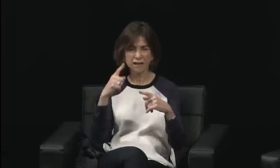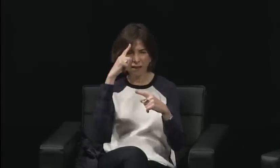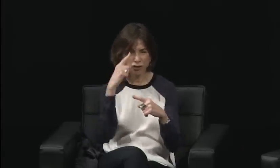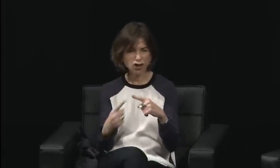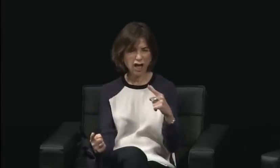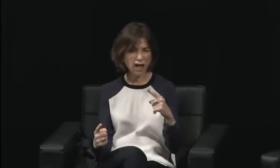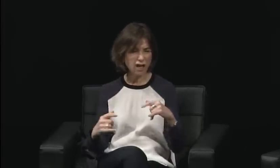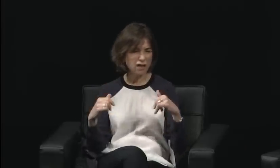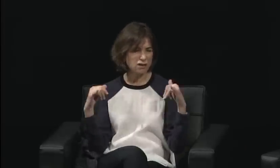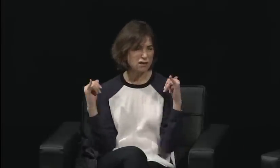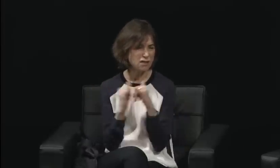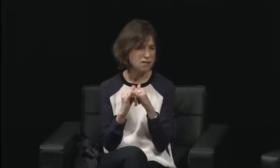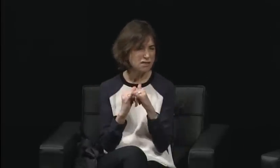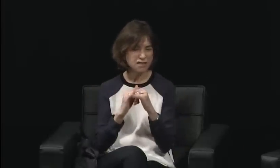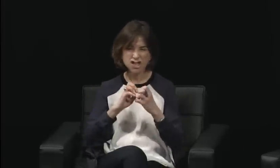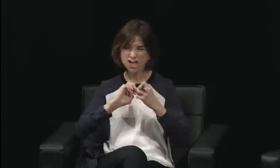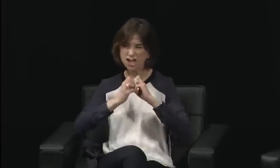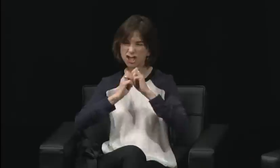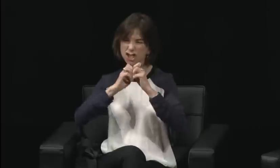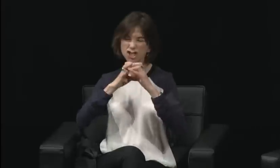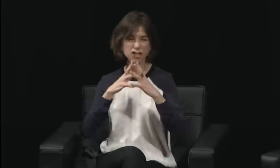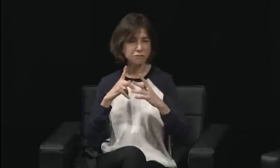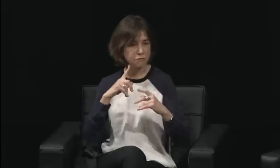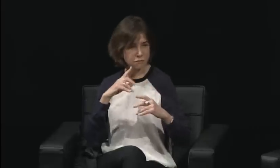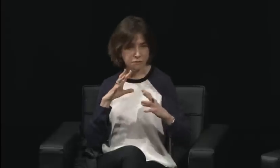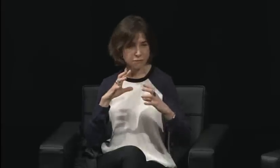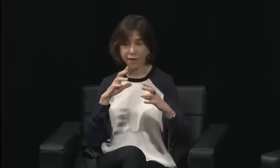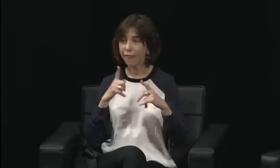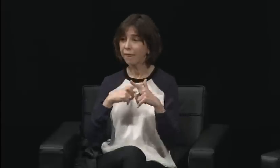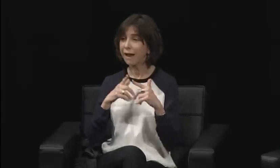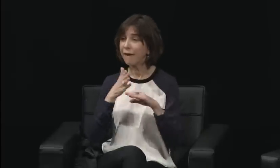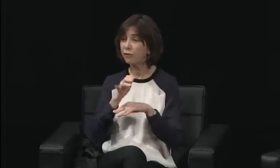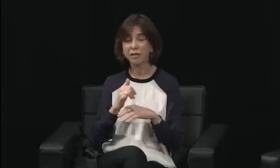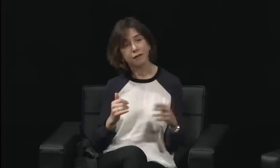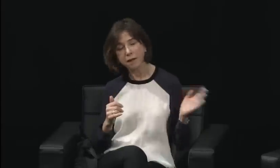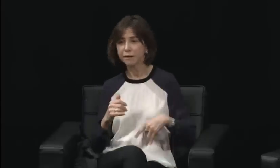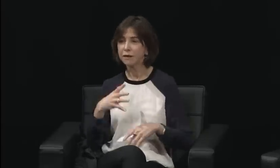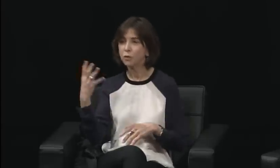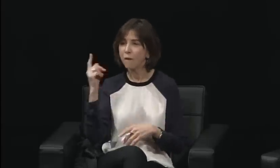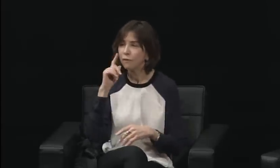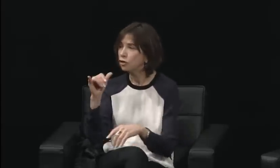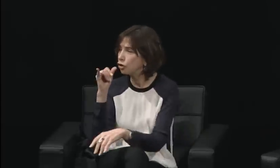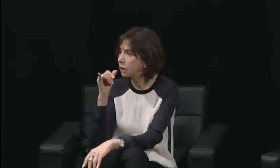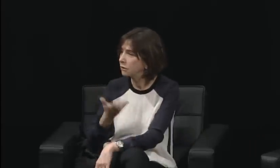But there were women leaders there. Women led the media.